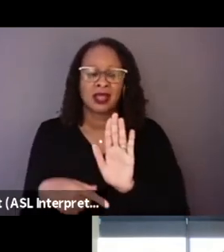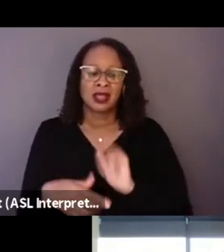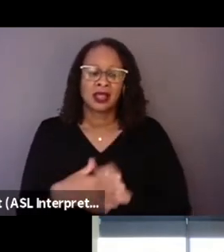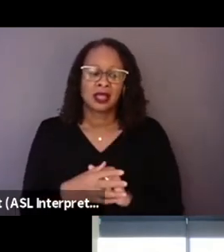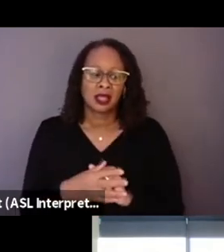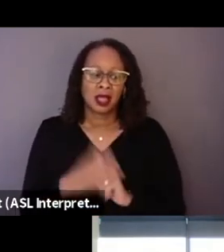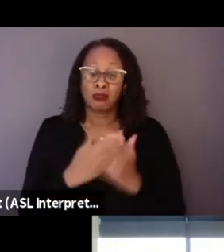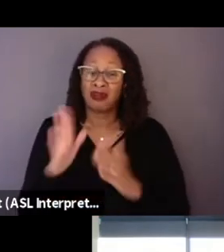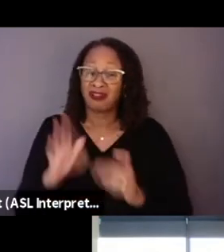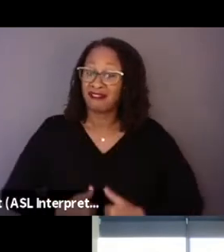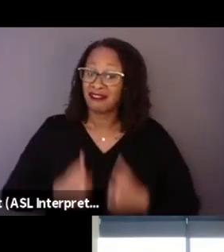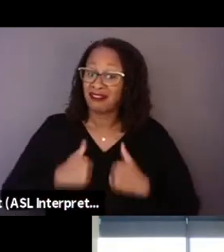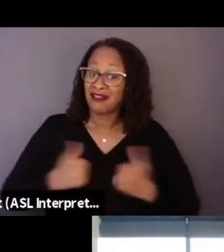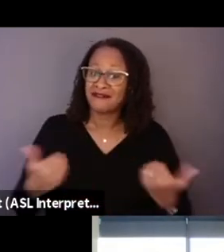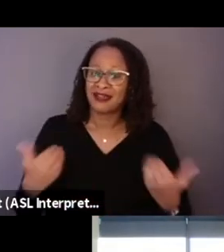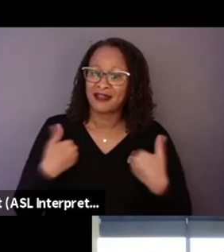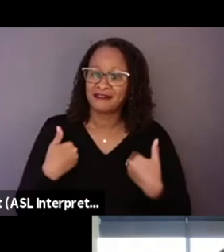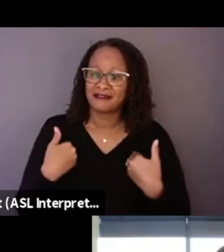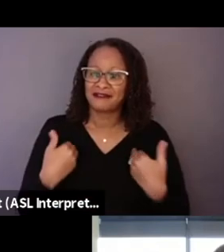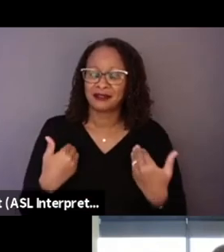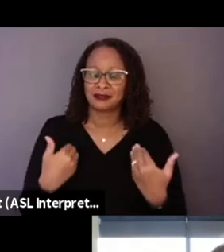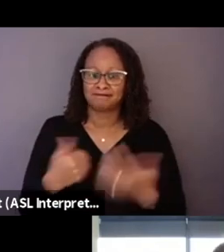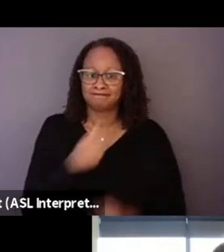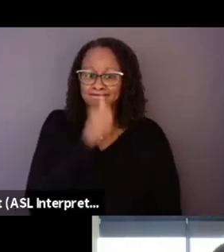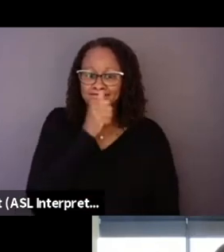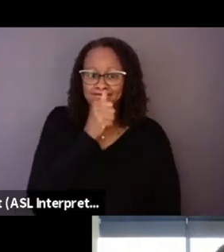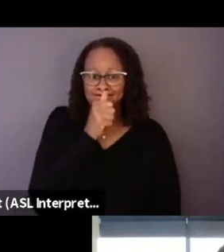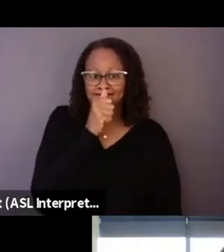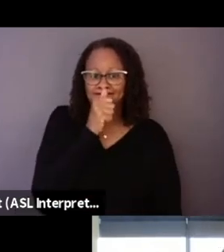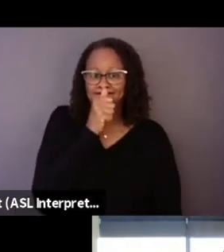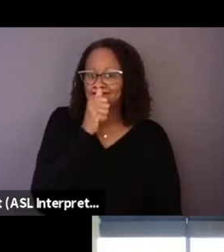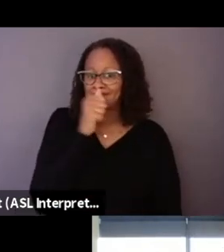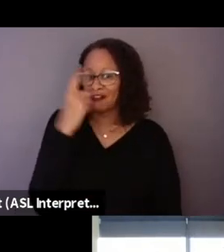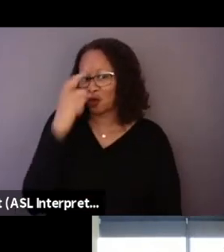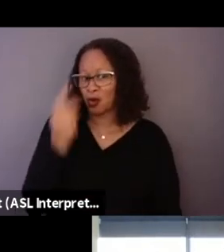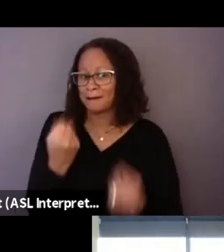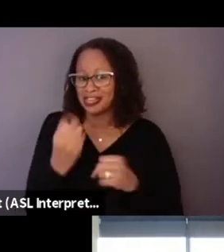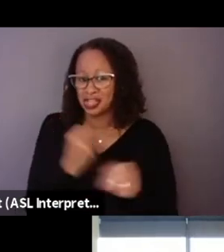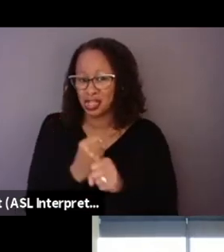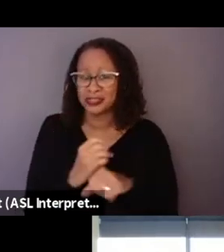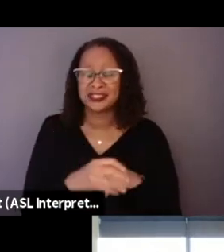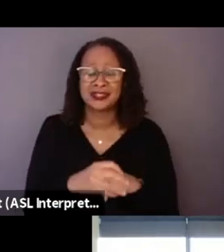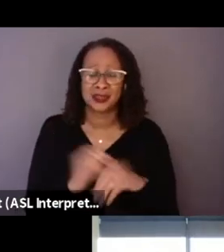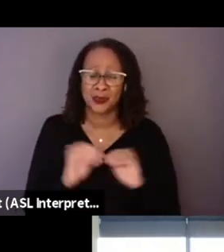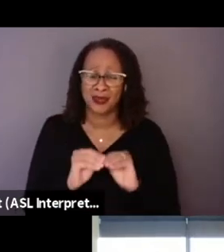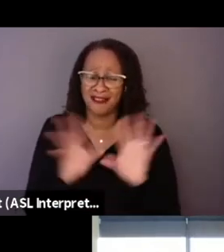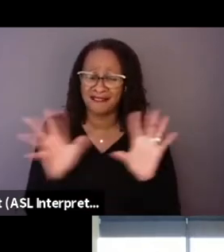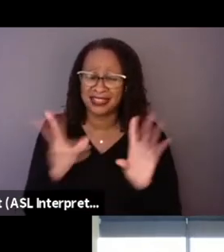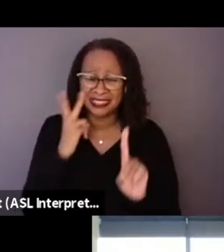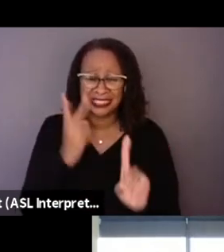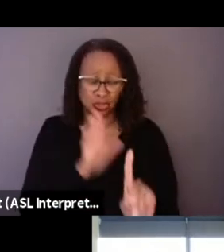that had been private for so many years. So obviously seeing yourself exposed in that way